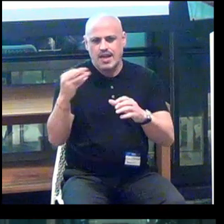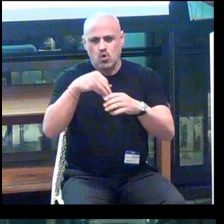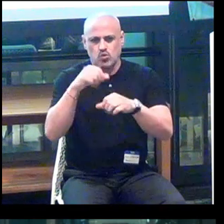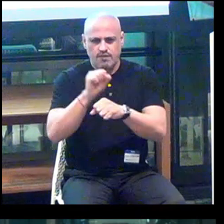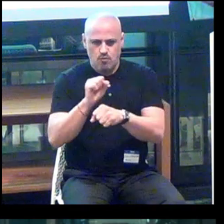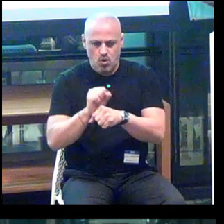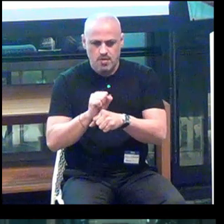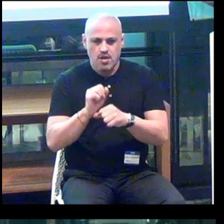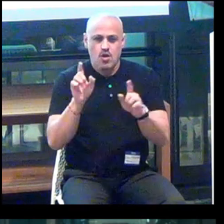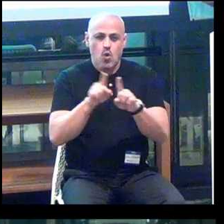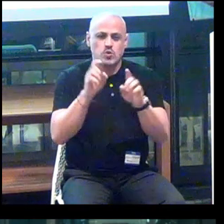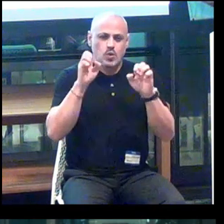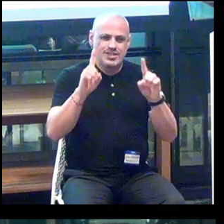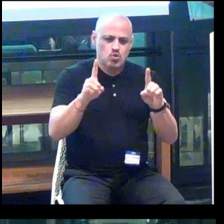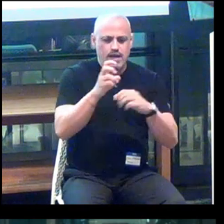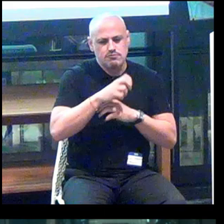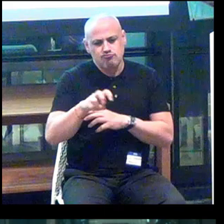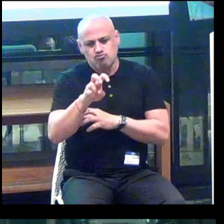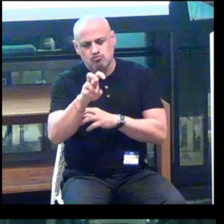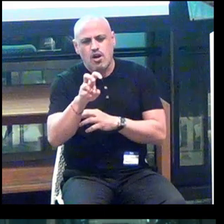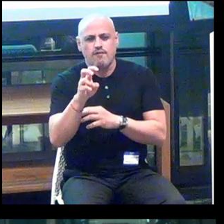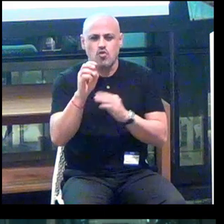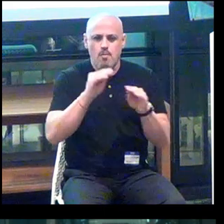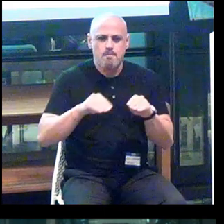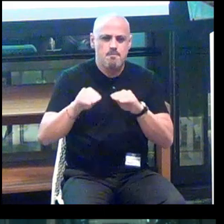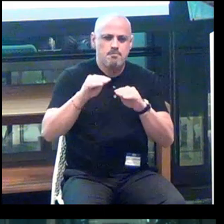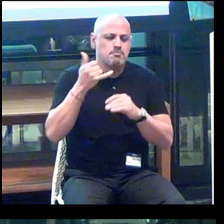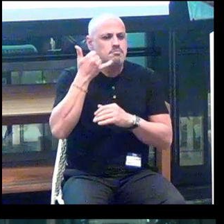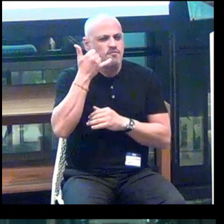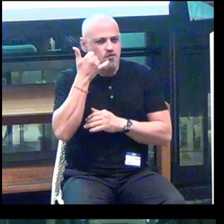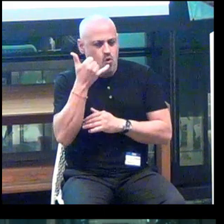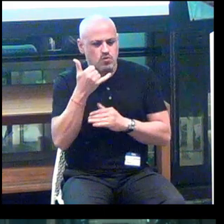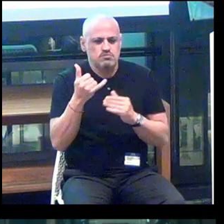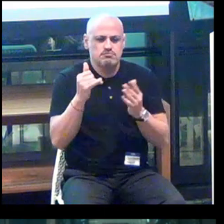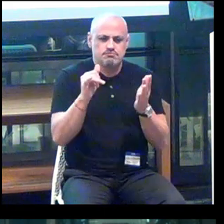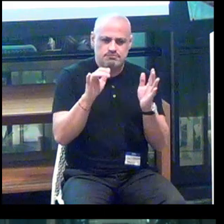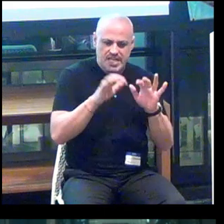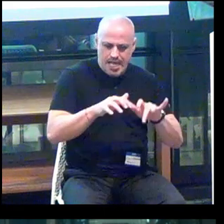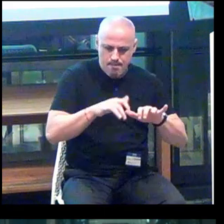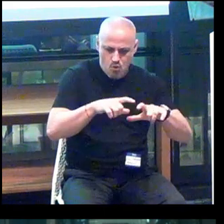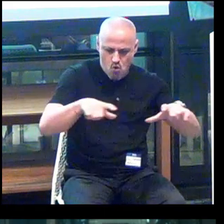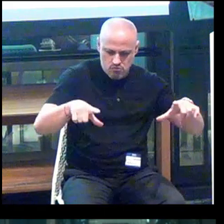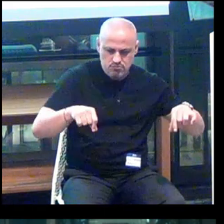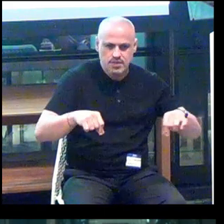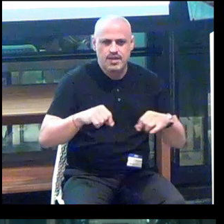We also have education, travel, mobile phones, keyboards, and digital therapy.